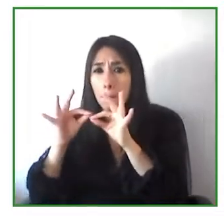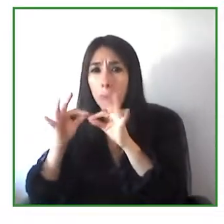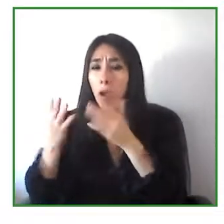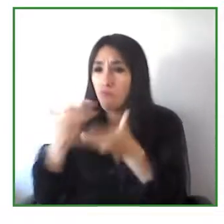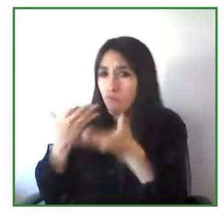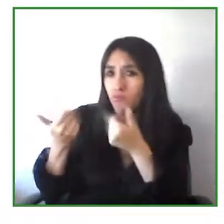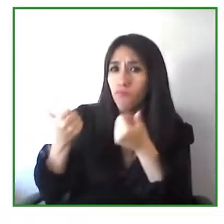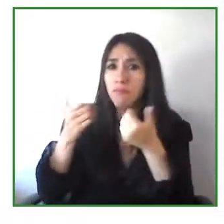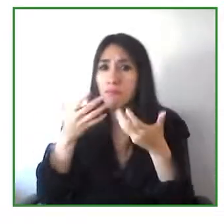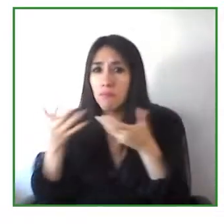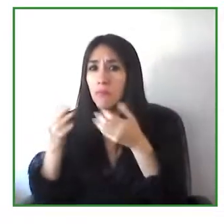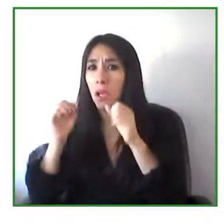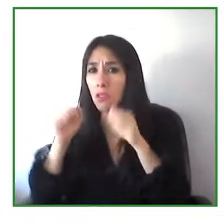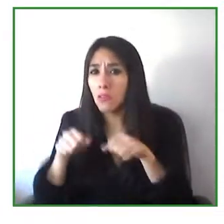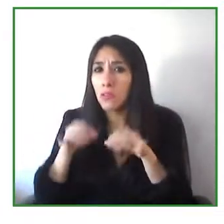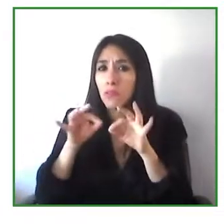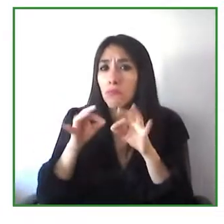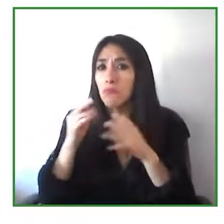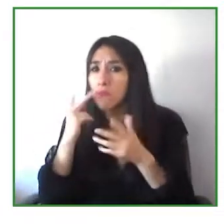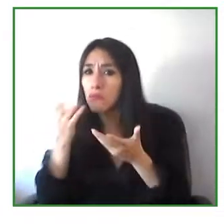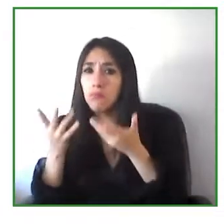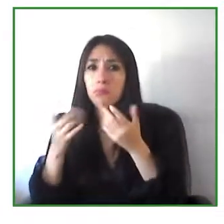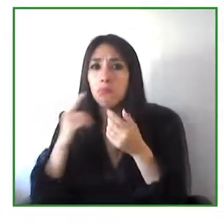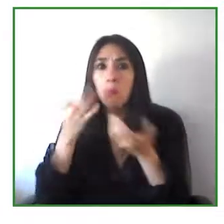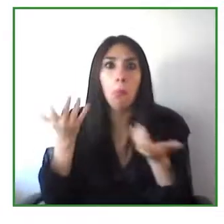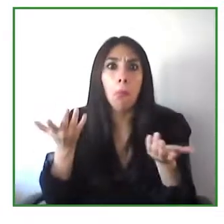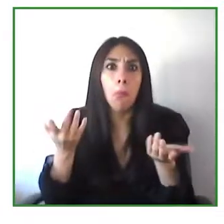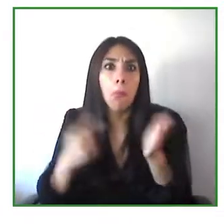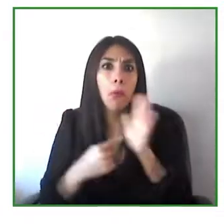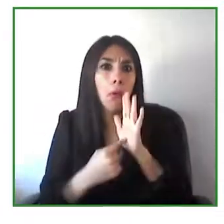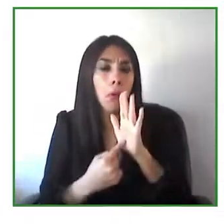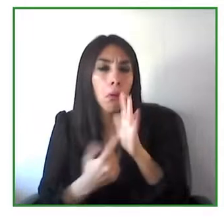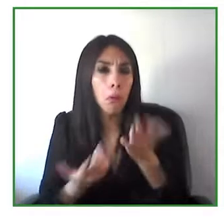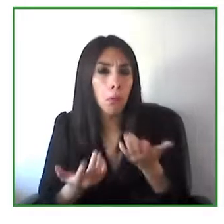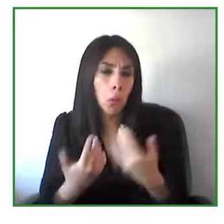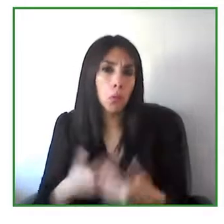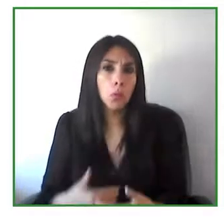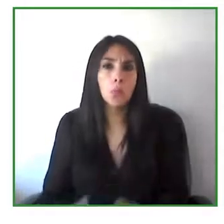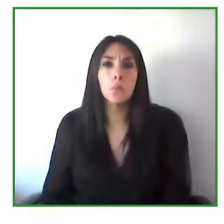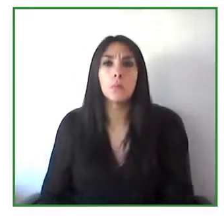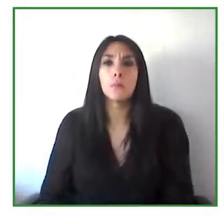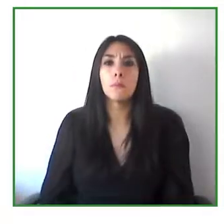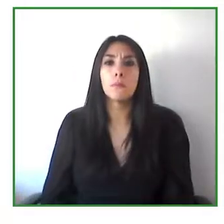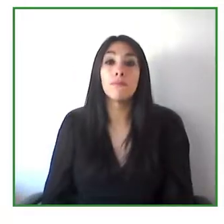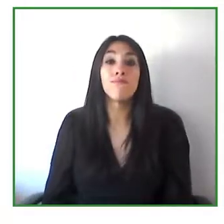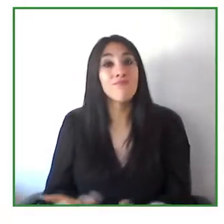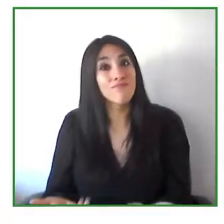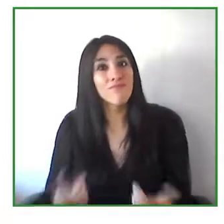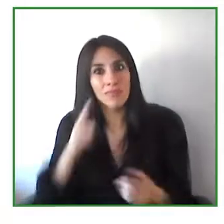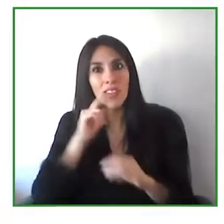mind because the technology is here today so why not have it made available to a person